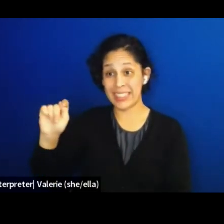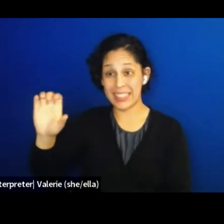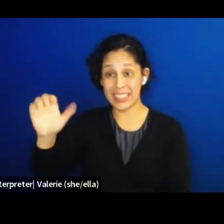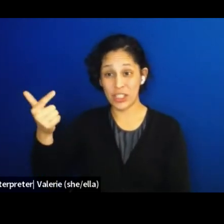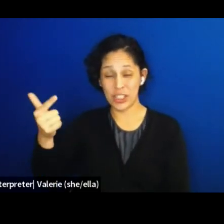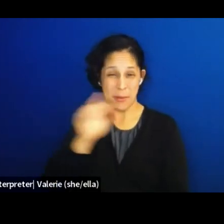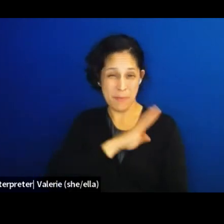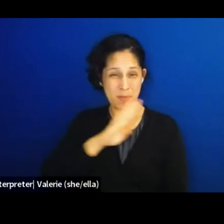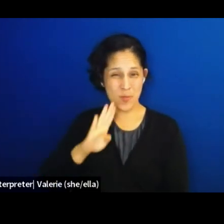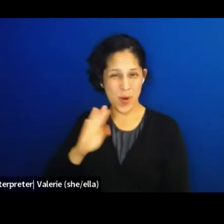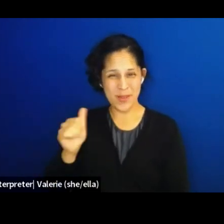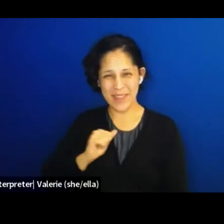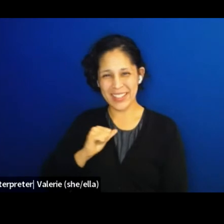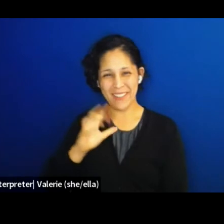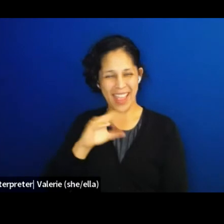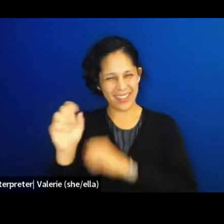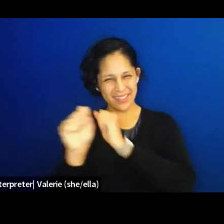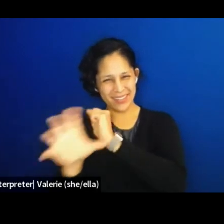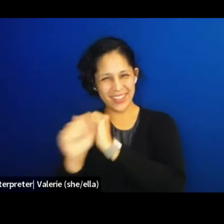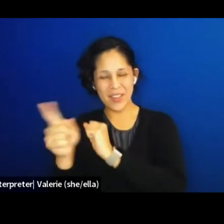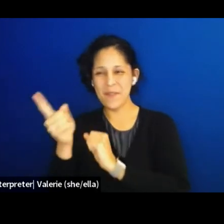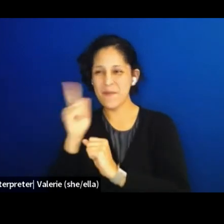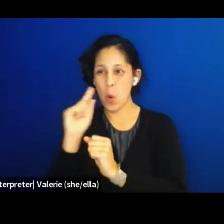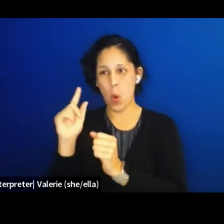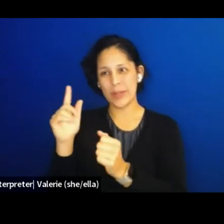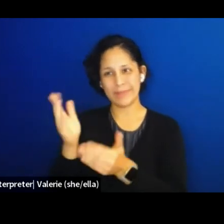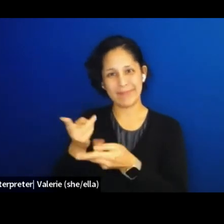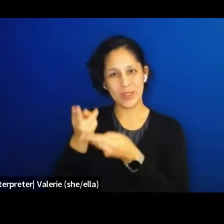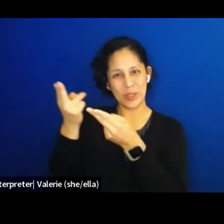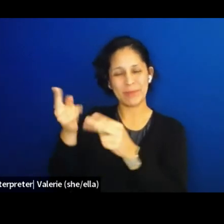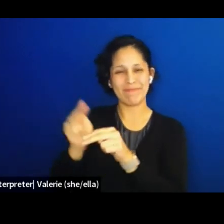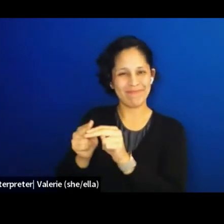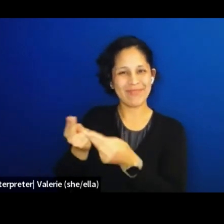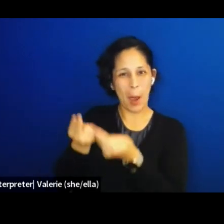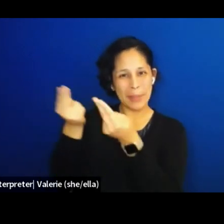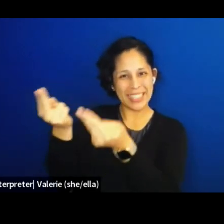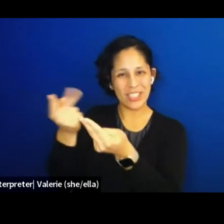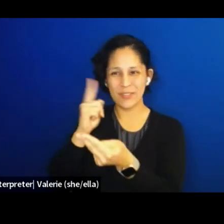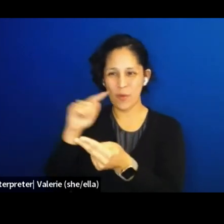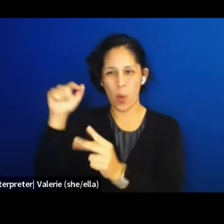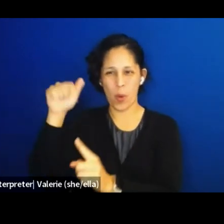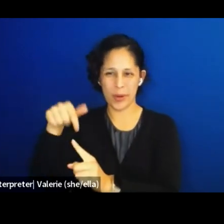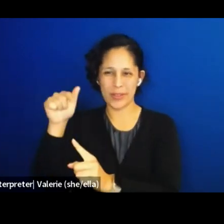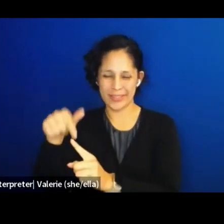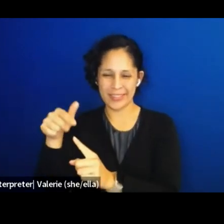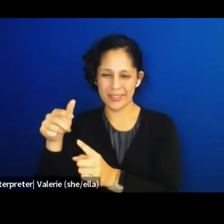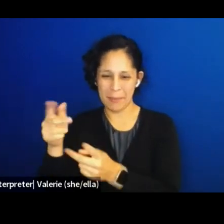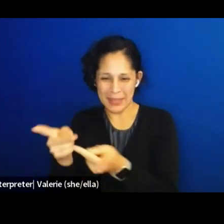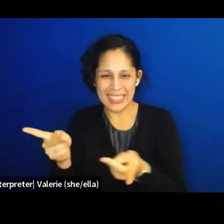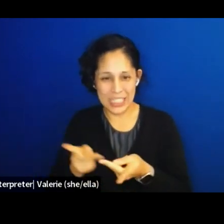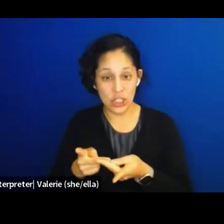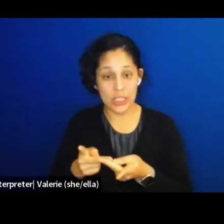for our new governance ecology. You'll see the links dropped into the chat momentarily,